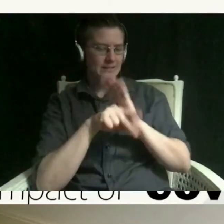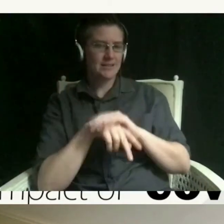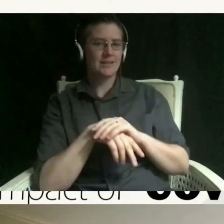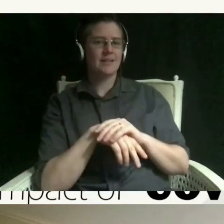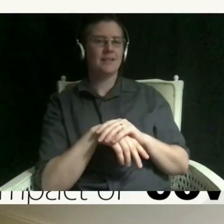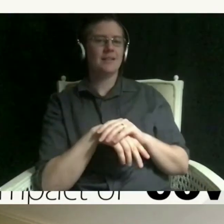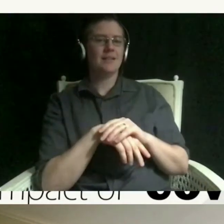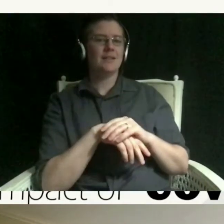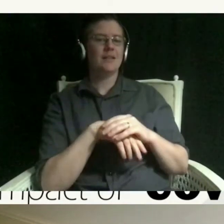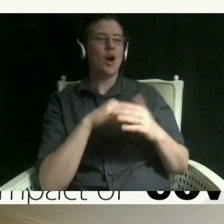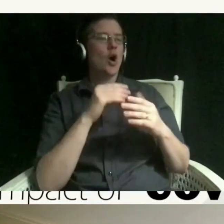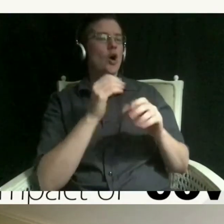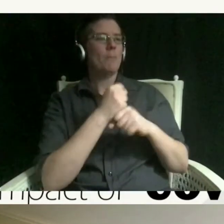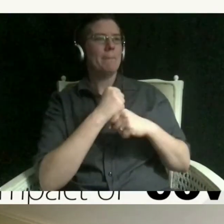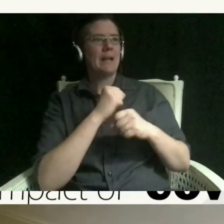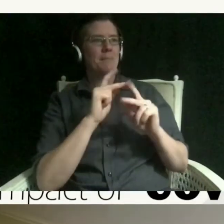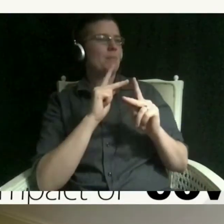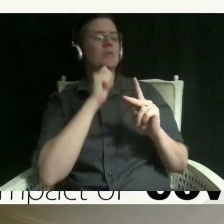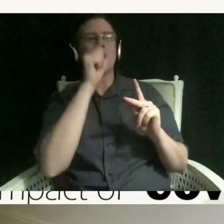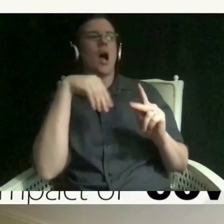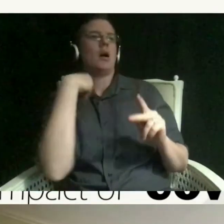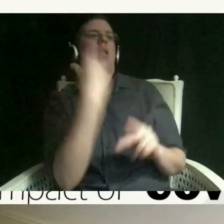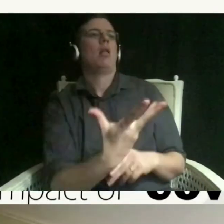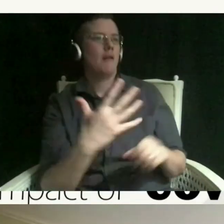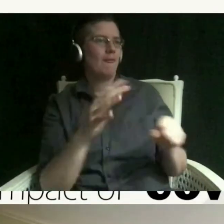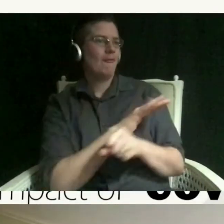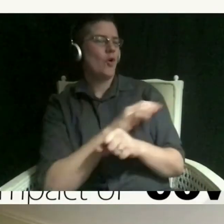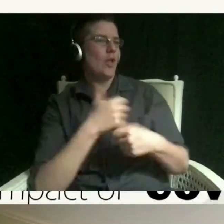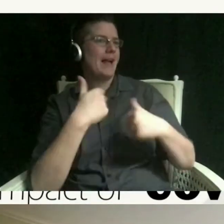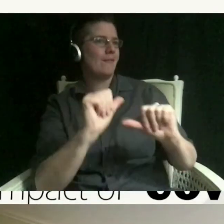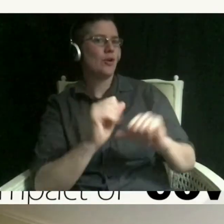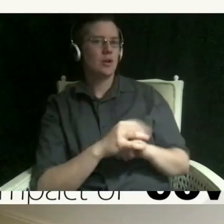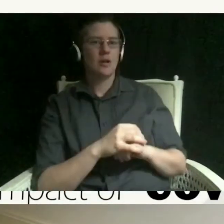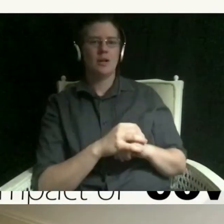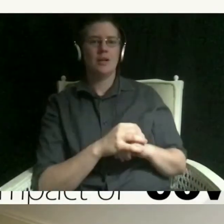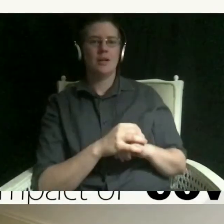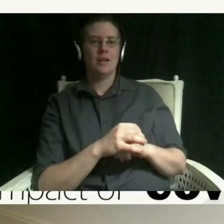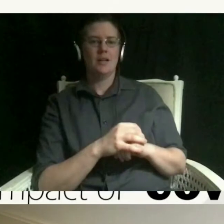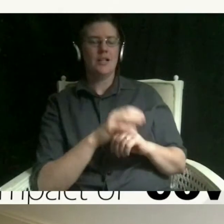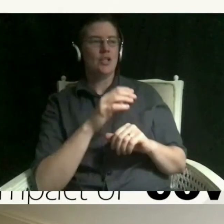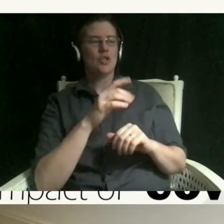give full effort and so they spent the last half of whatever that school year they were in